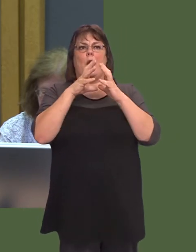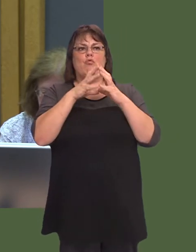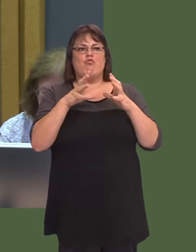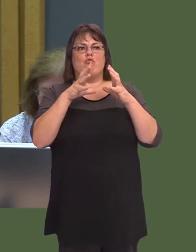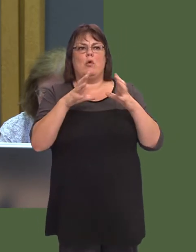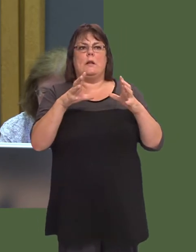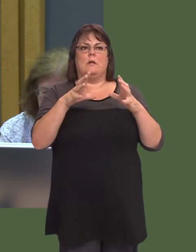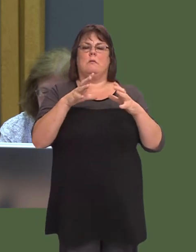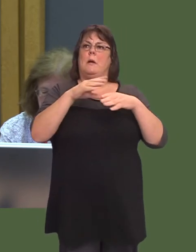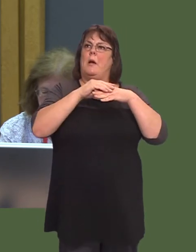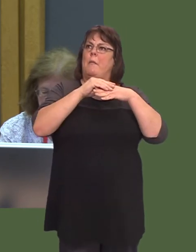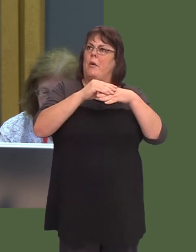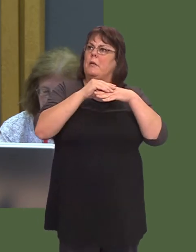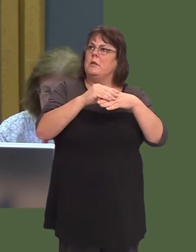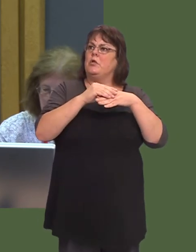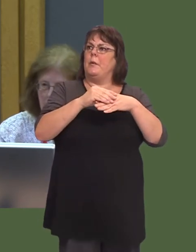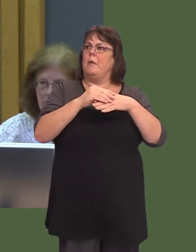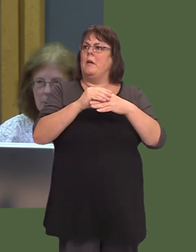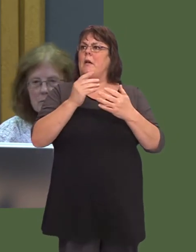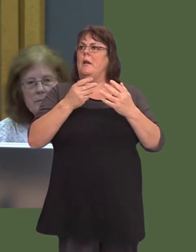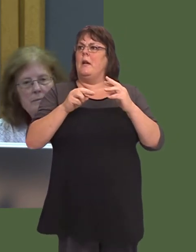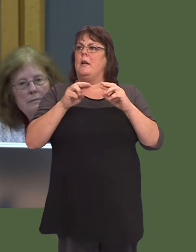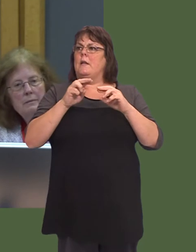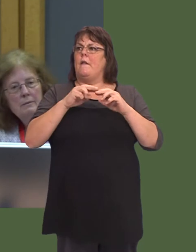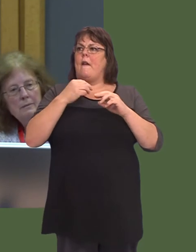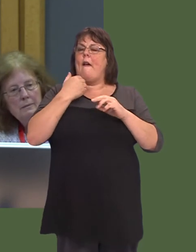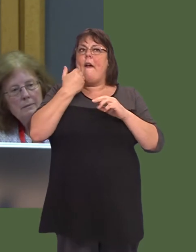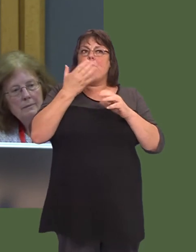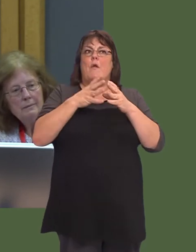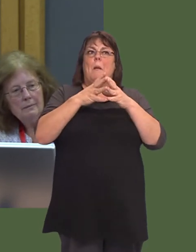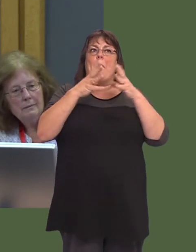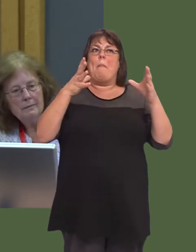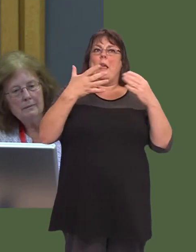the pipeline of apprenticeships is by investing in heavy, big infrastructure?